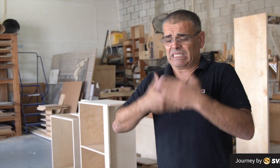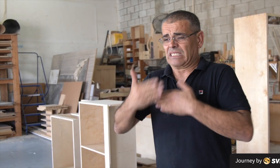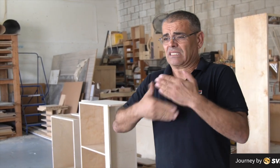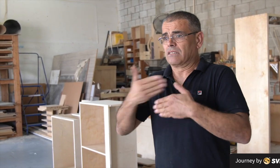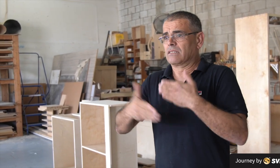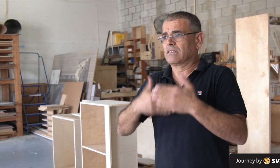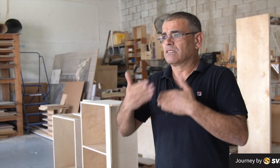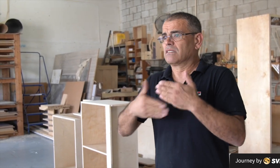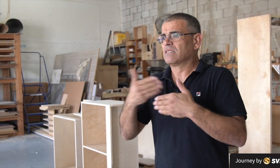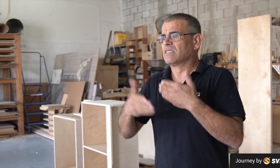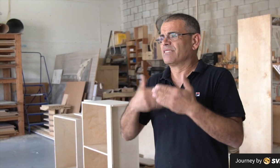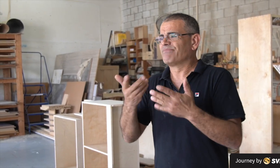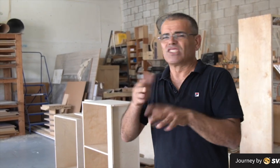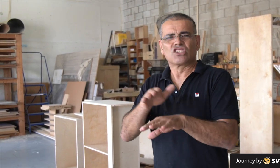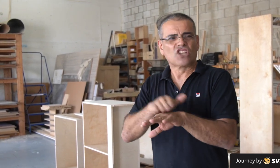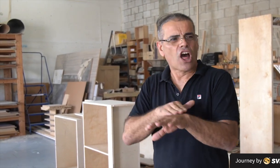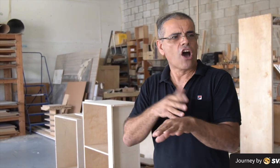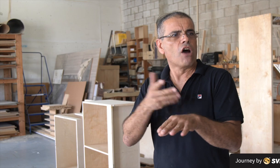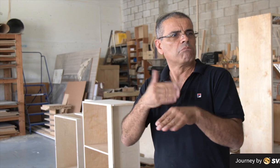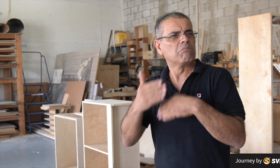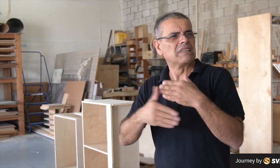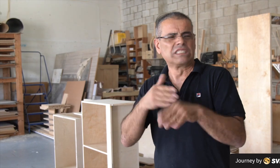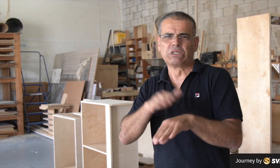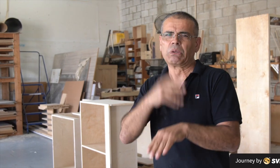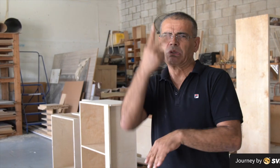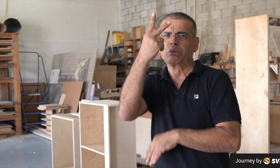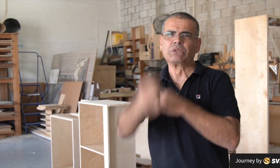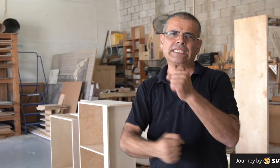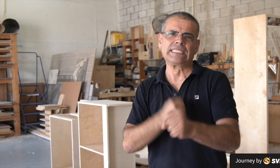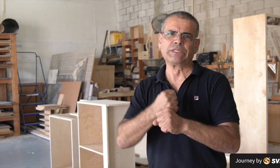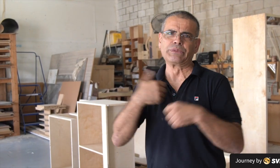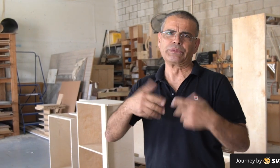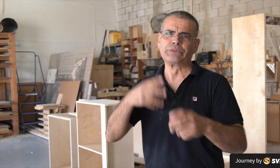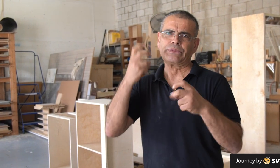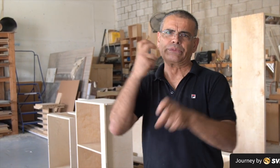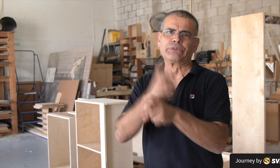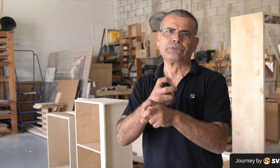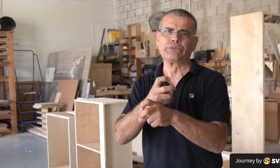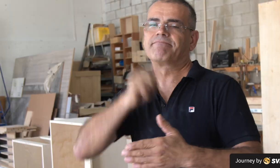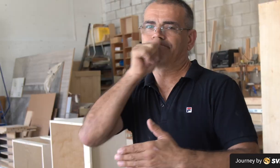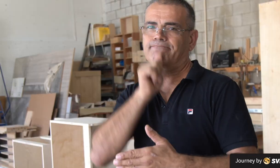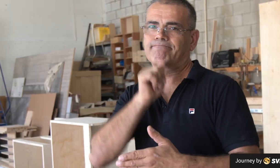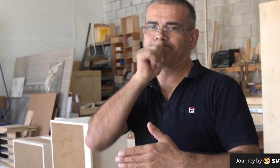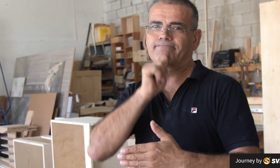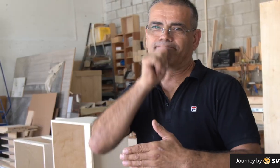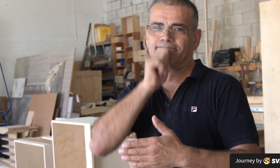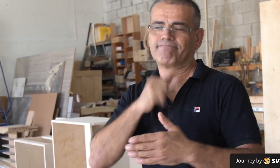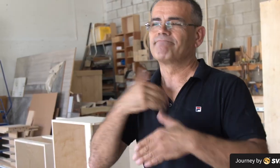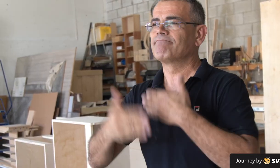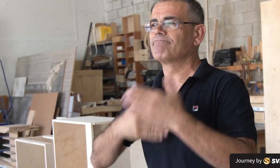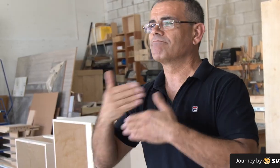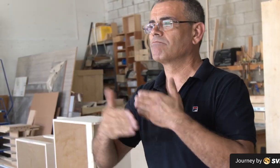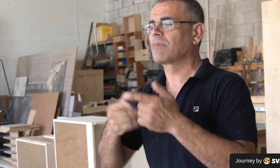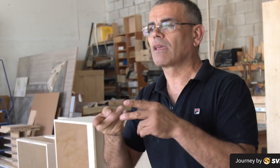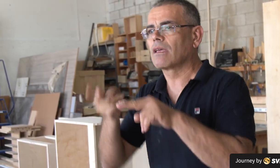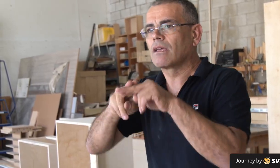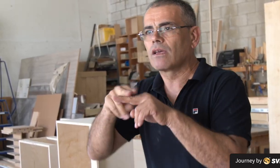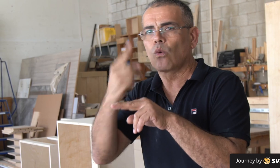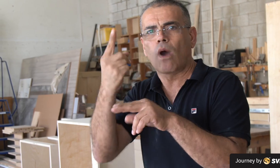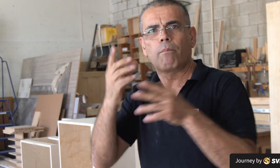I struggled to get by as it was slow the first 2 years. It was hard. It took a lot of patience.